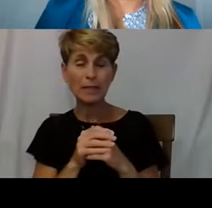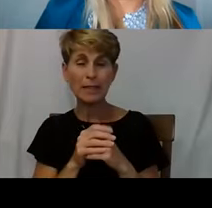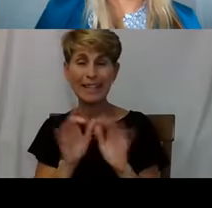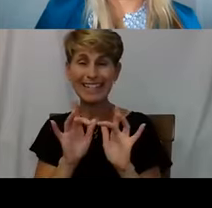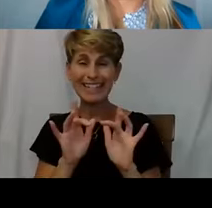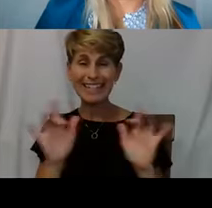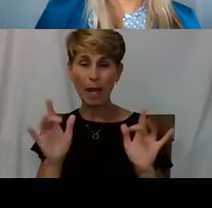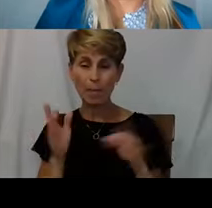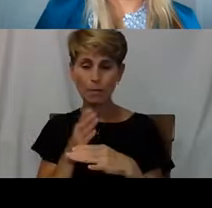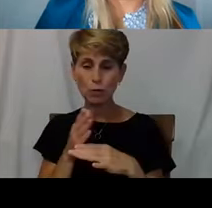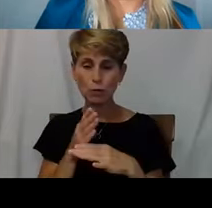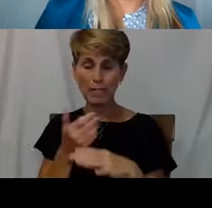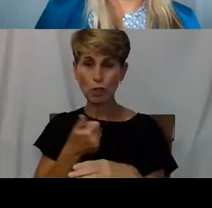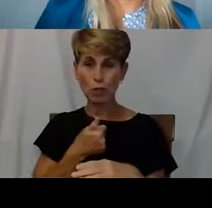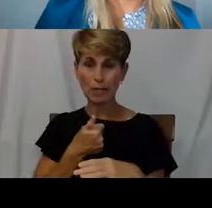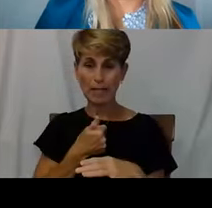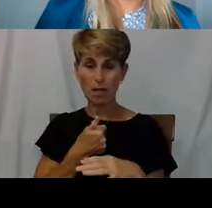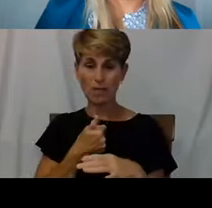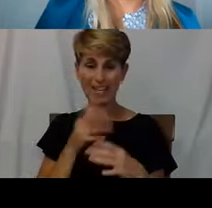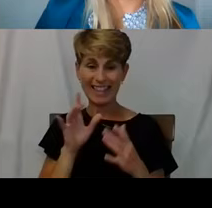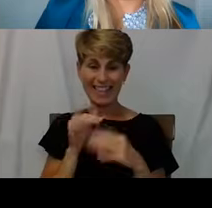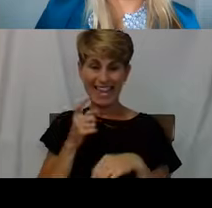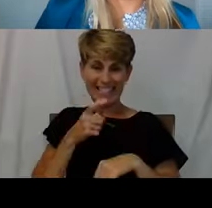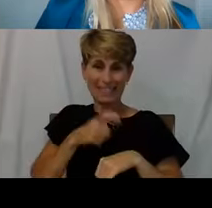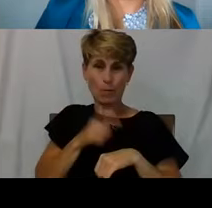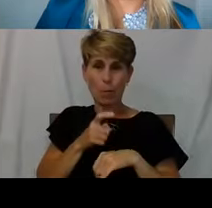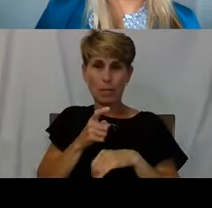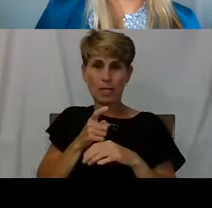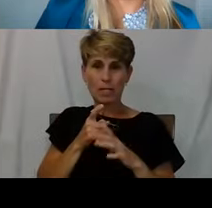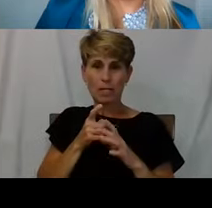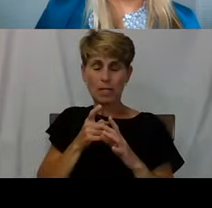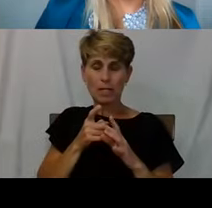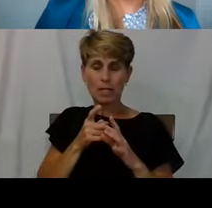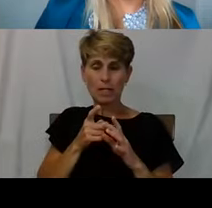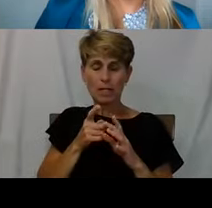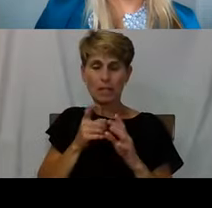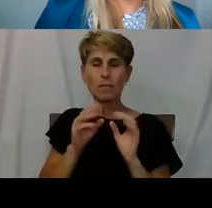and the moment you're in, the more joy and the more present.